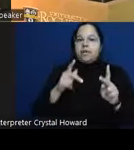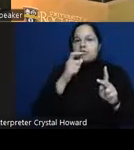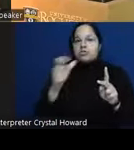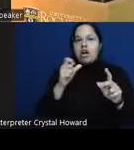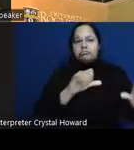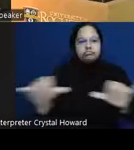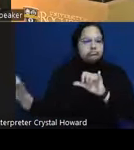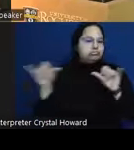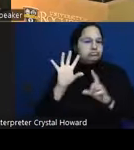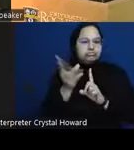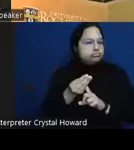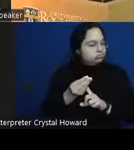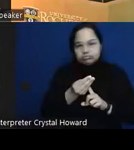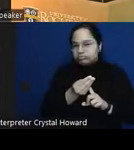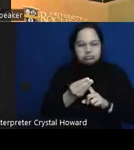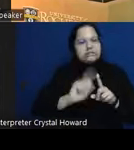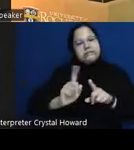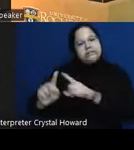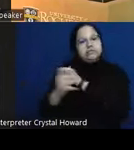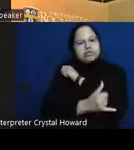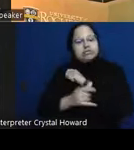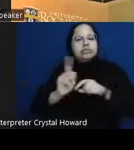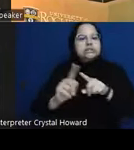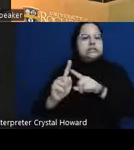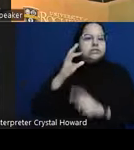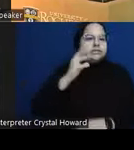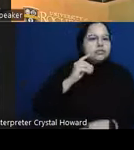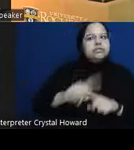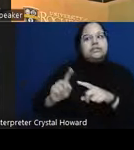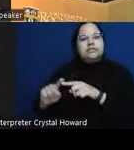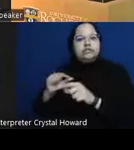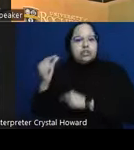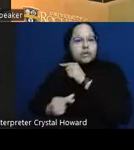different countries many different experiences different Generations suicide risk also varies